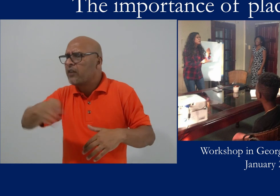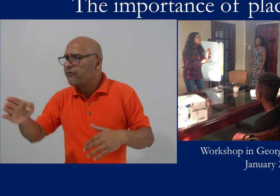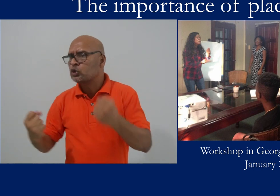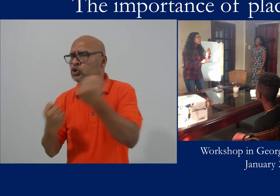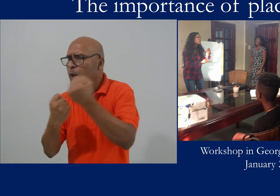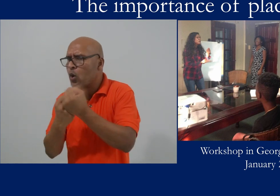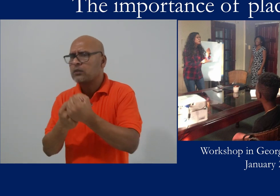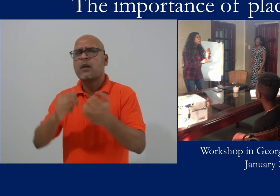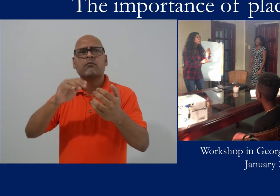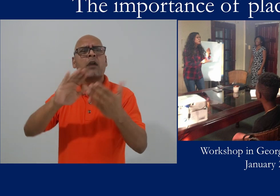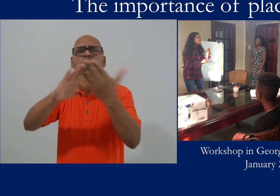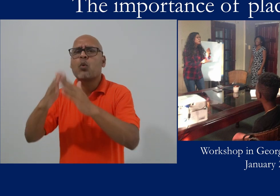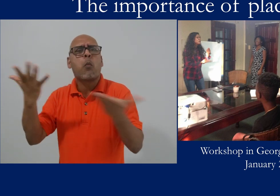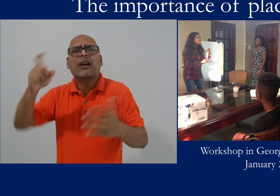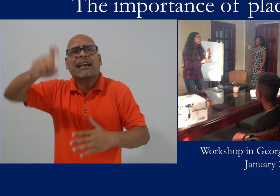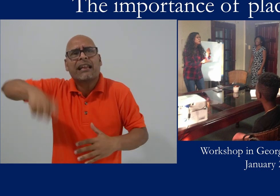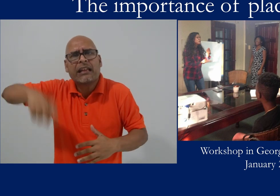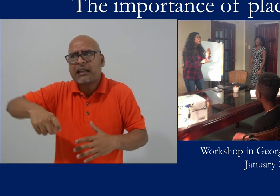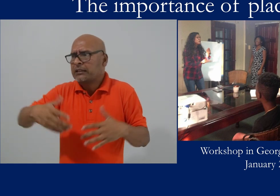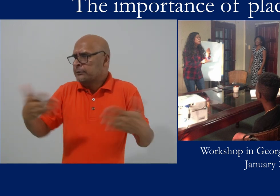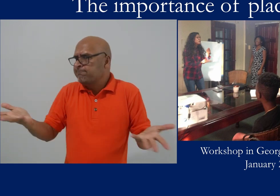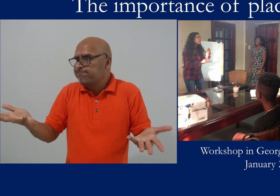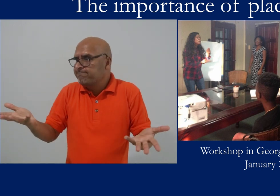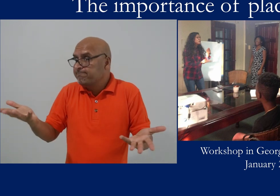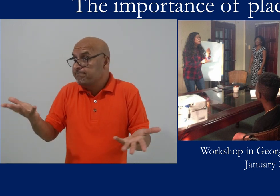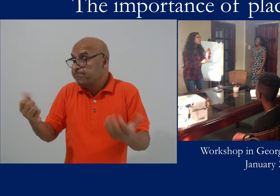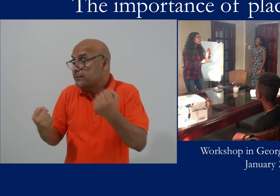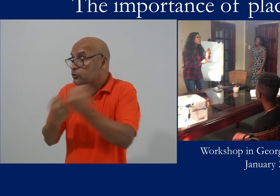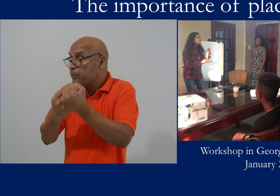We're also involved in other kinds of activities depending on what communities might need,